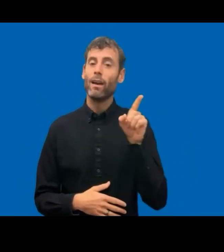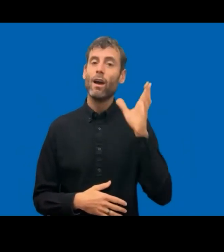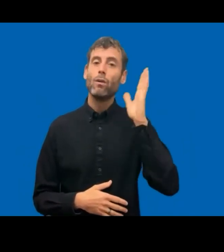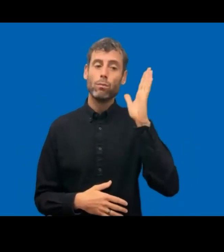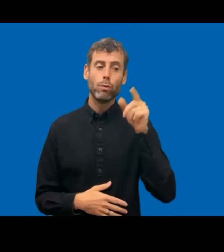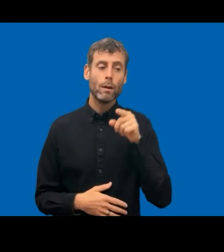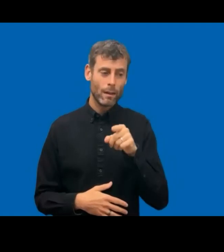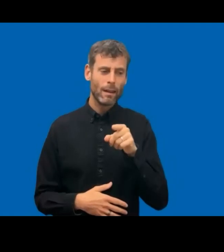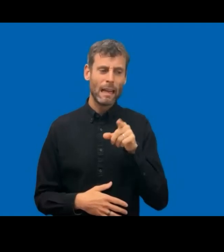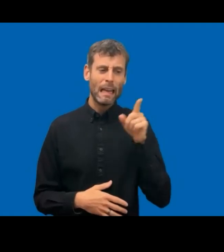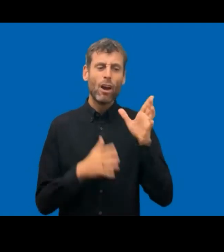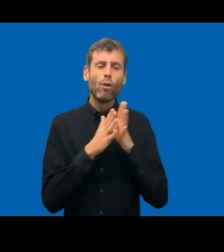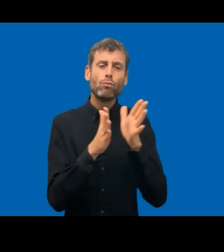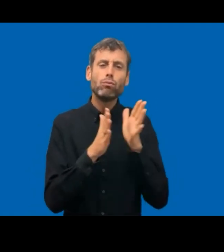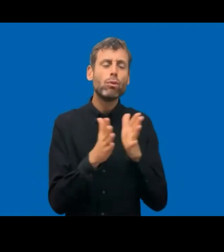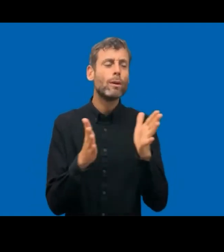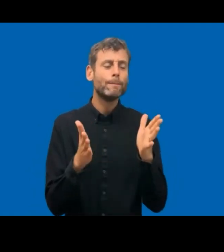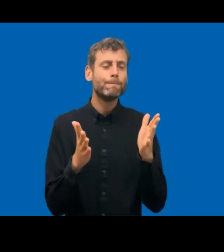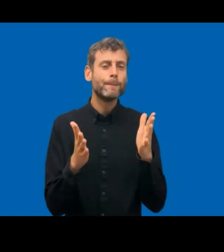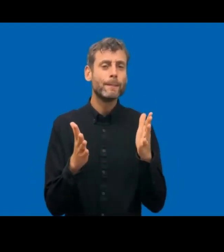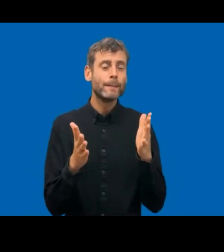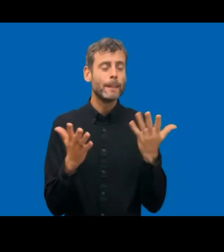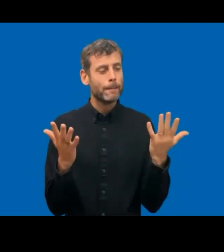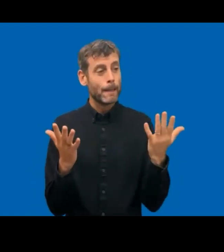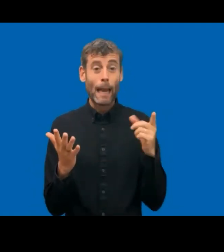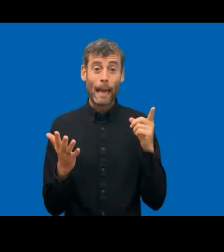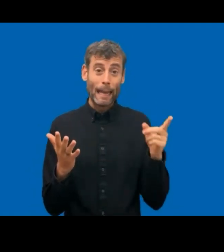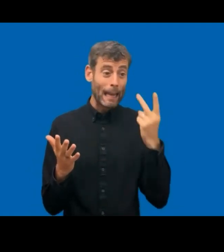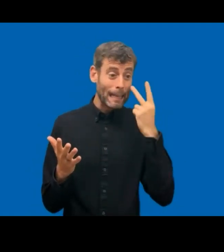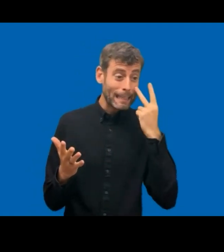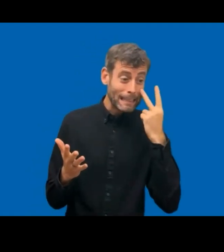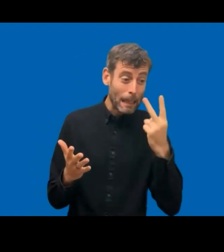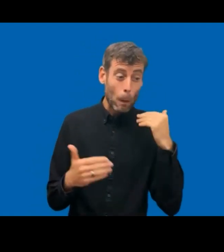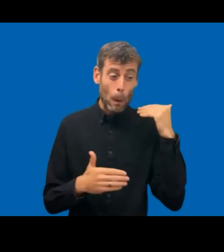are not good enough to ensure equal participation.